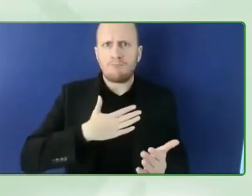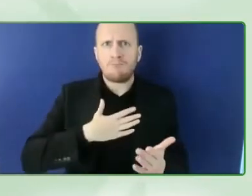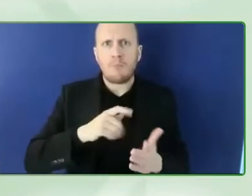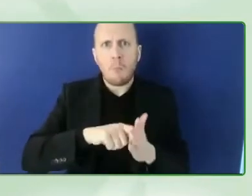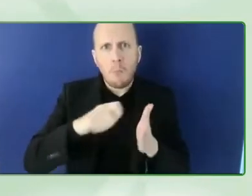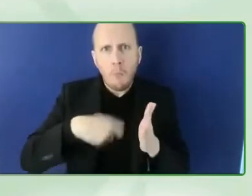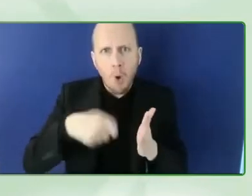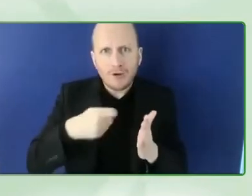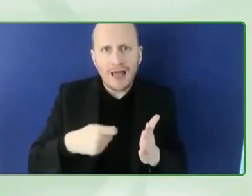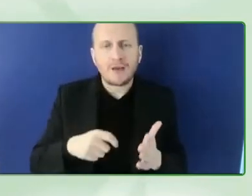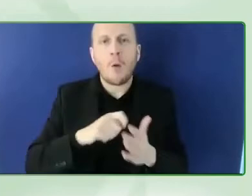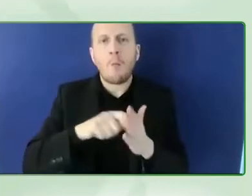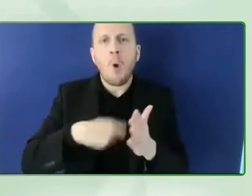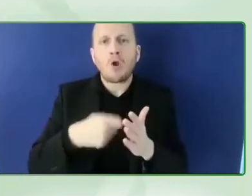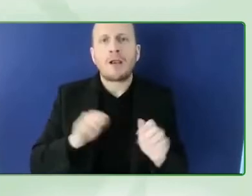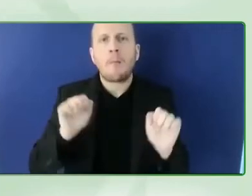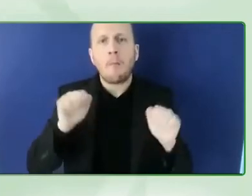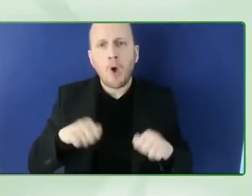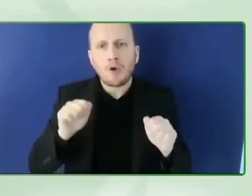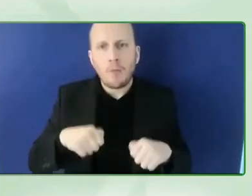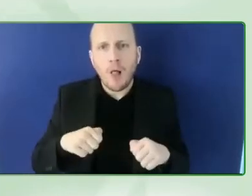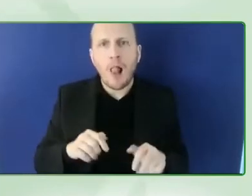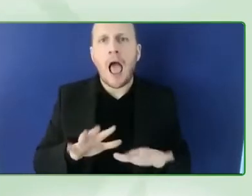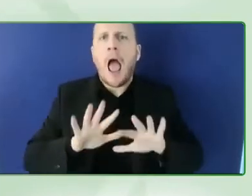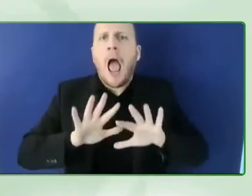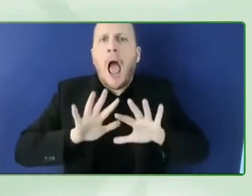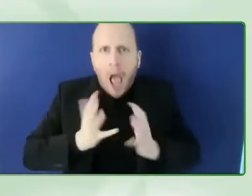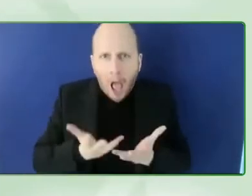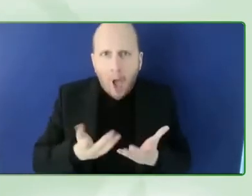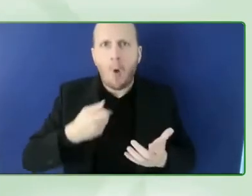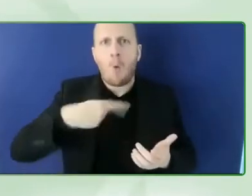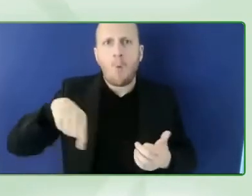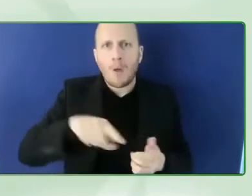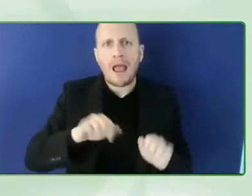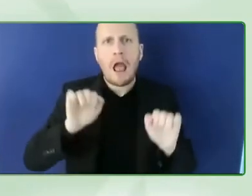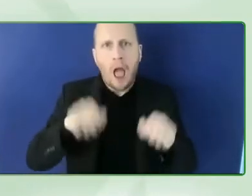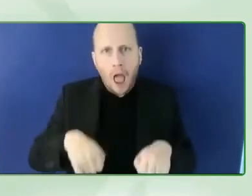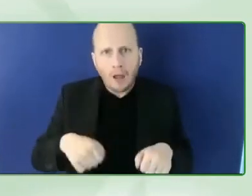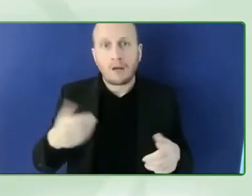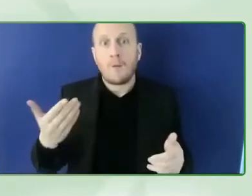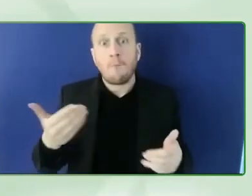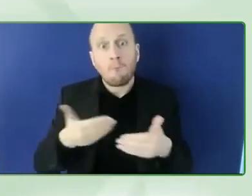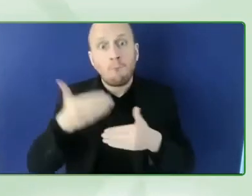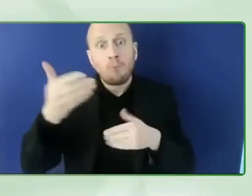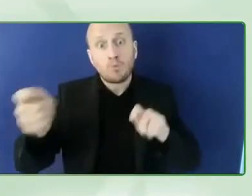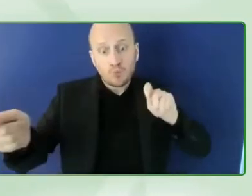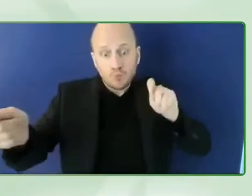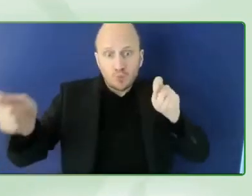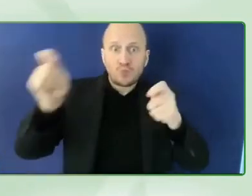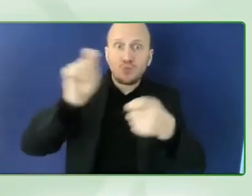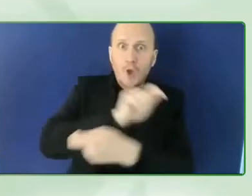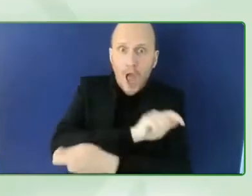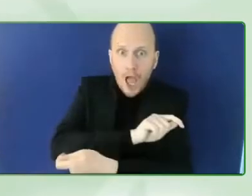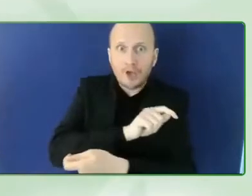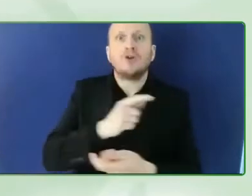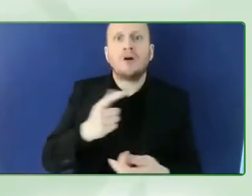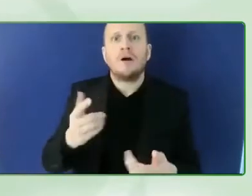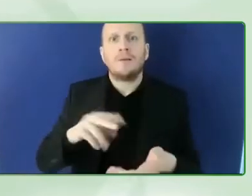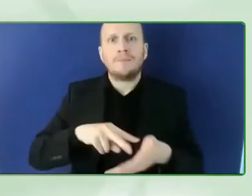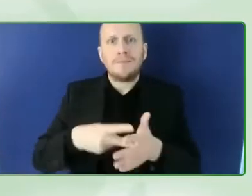actually how we're going to change the future by design for people with disabilities thank